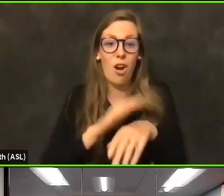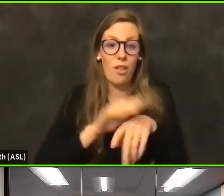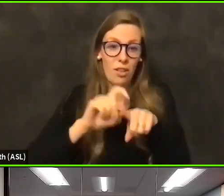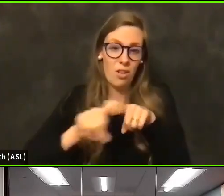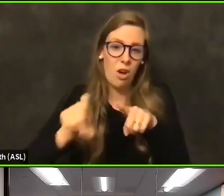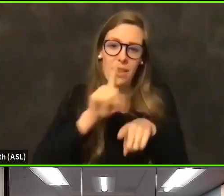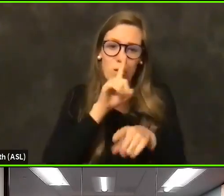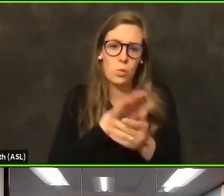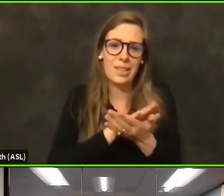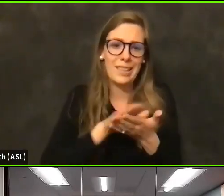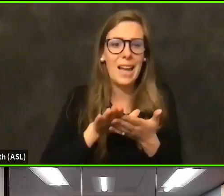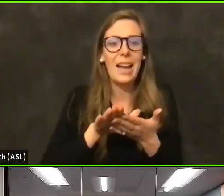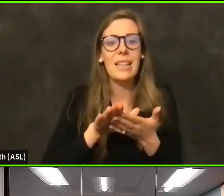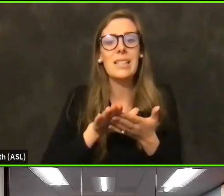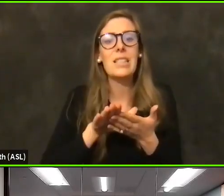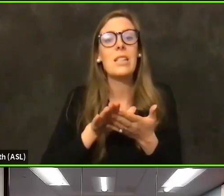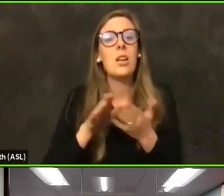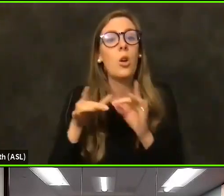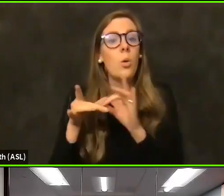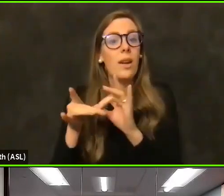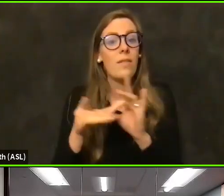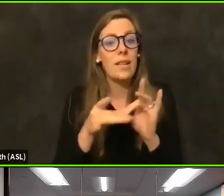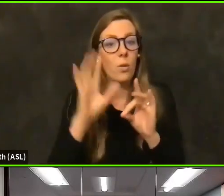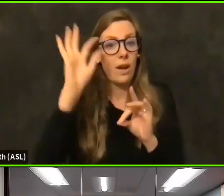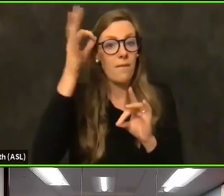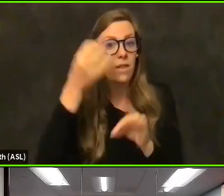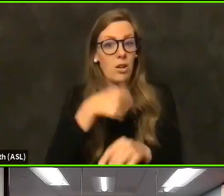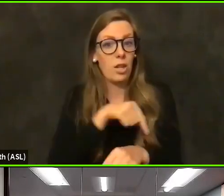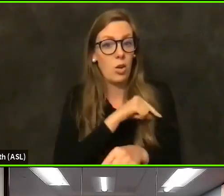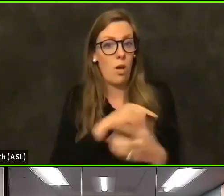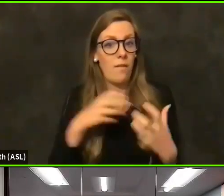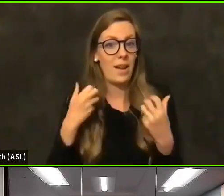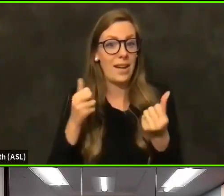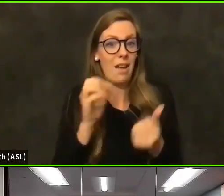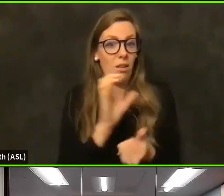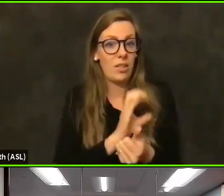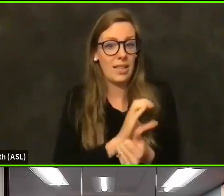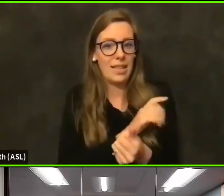But we have a network of federally qualified health clinics. You have a Mountain West County.